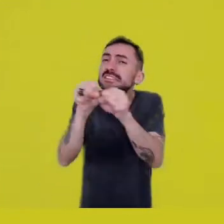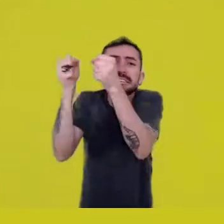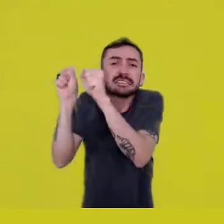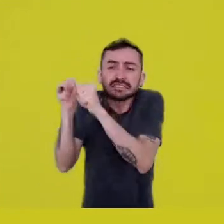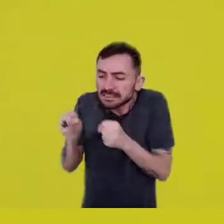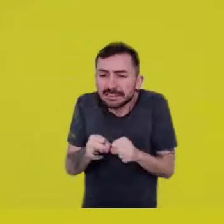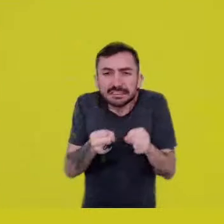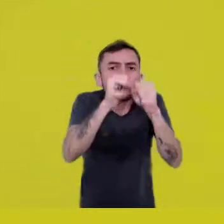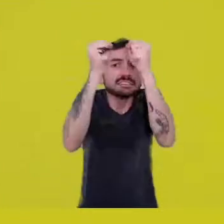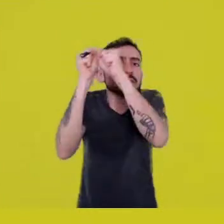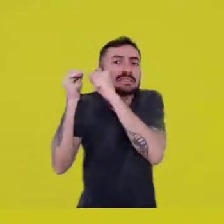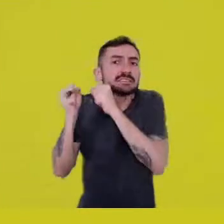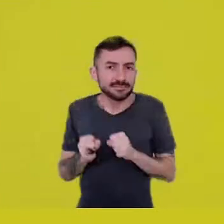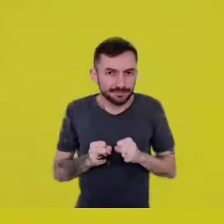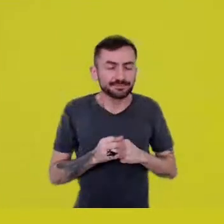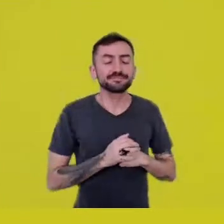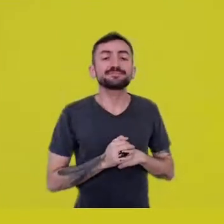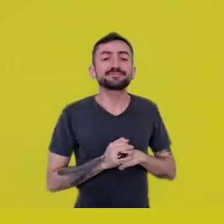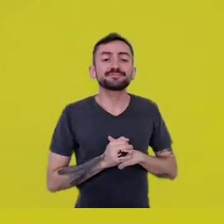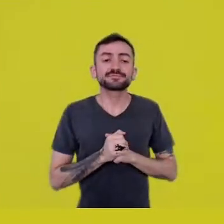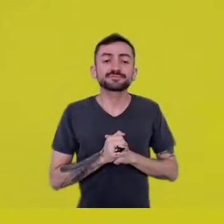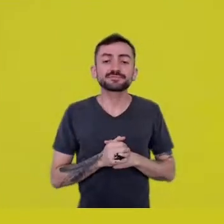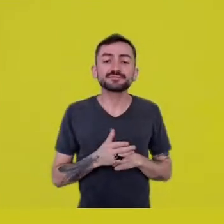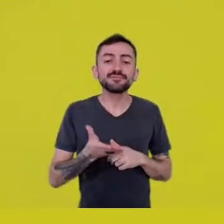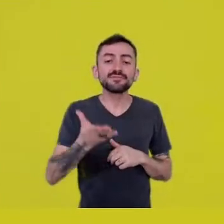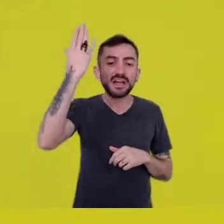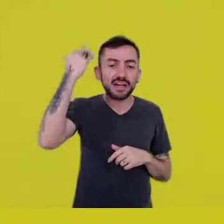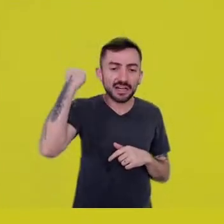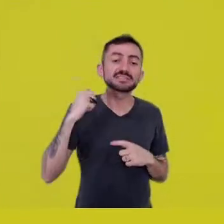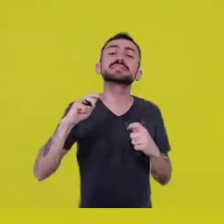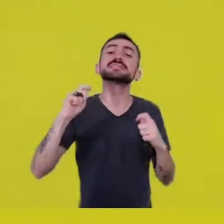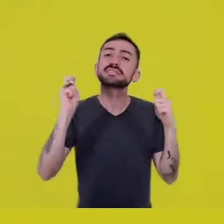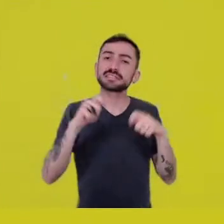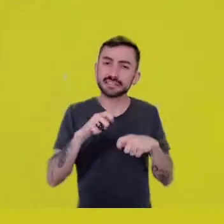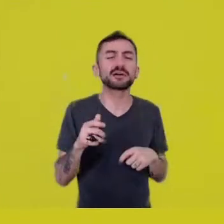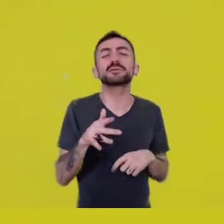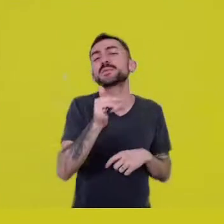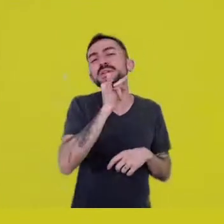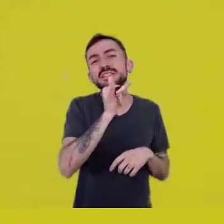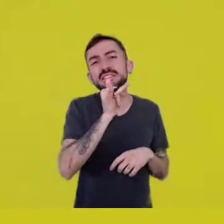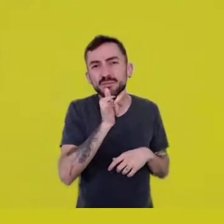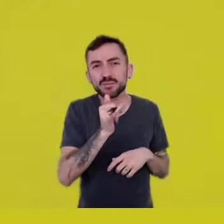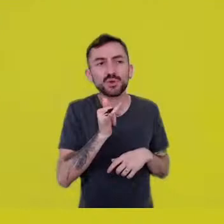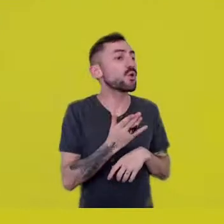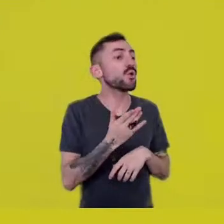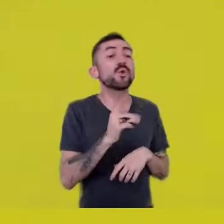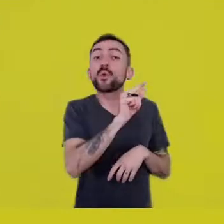Things that are common goods - things we can eat, drink, breathe, walk on,